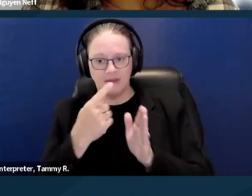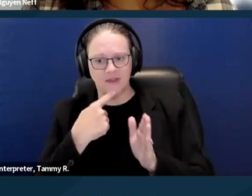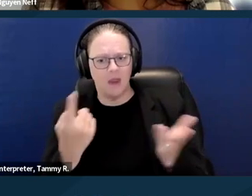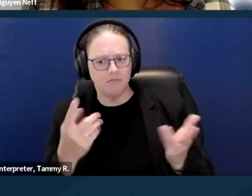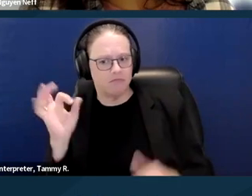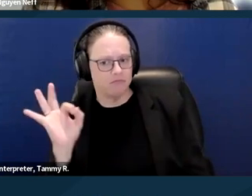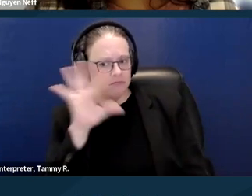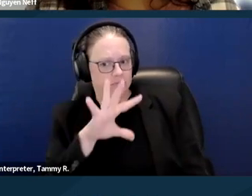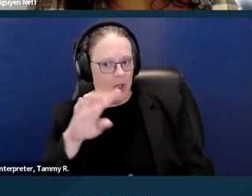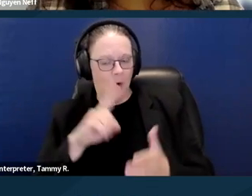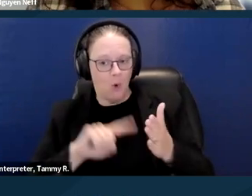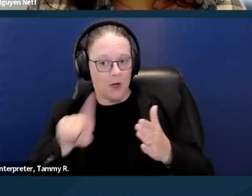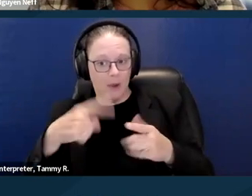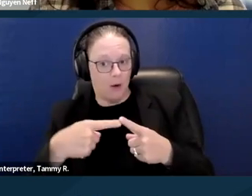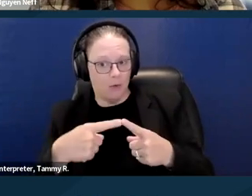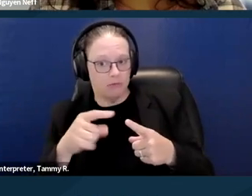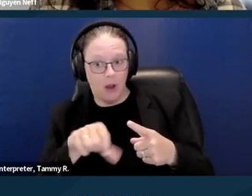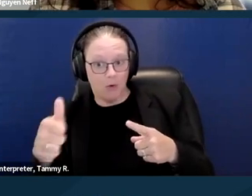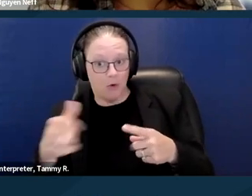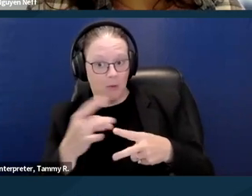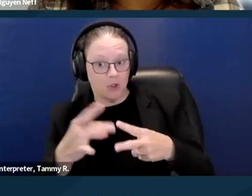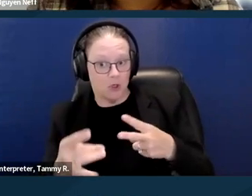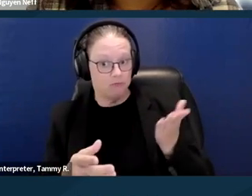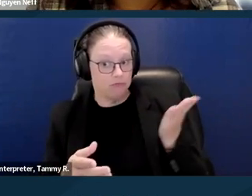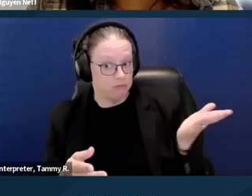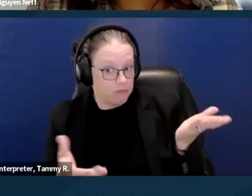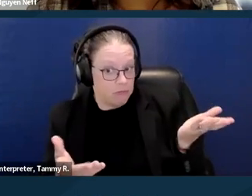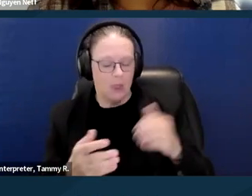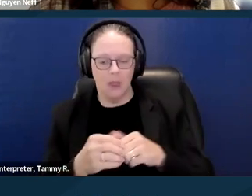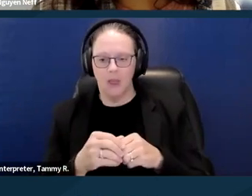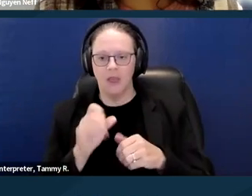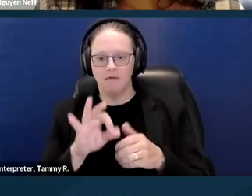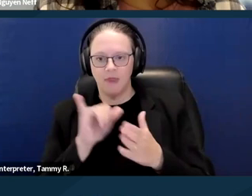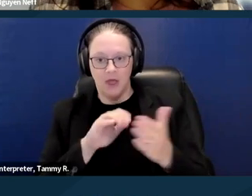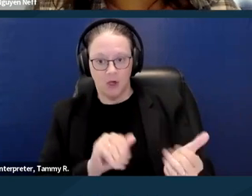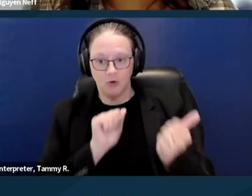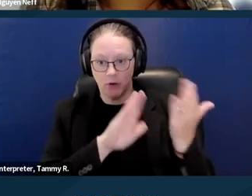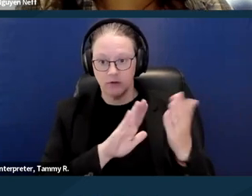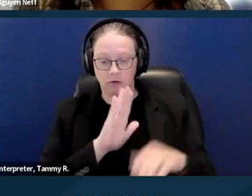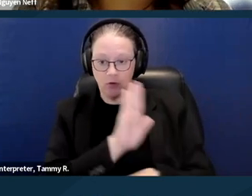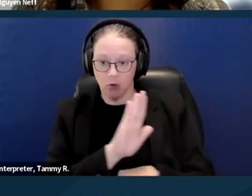and if the alternative addresses your disability in the same way,